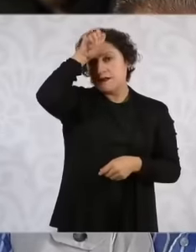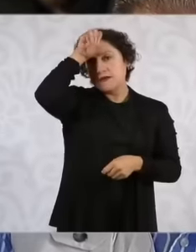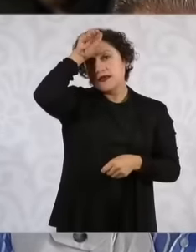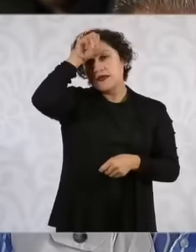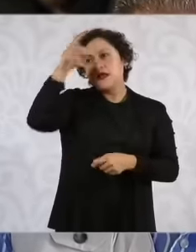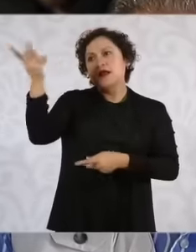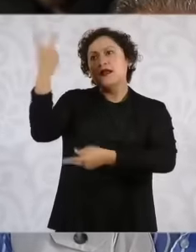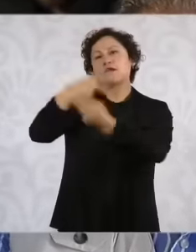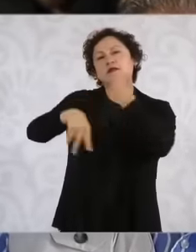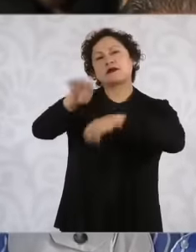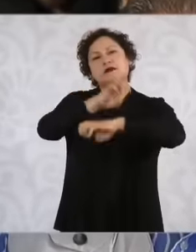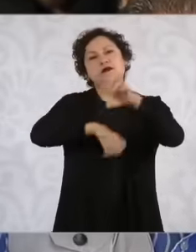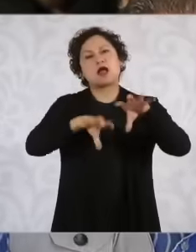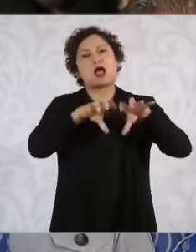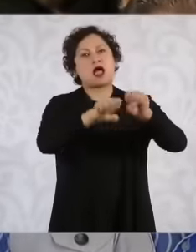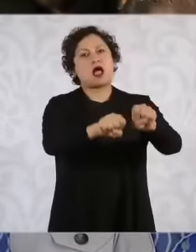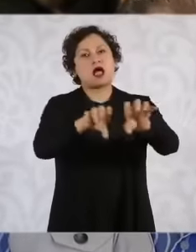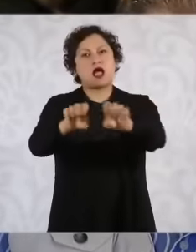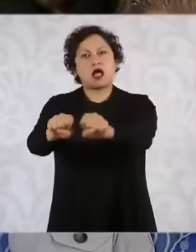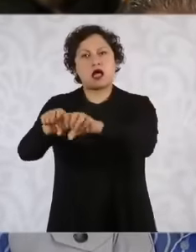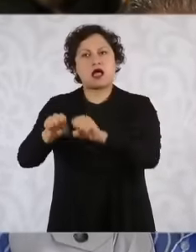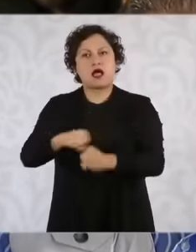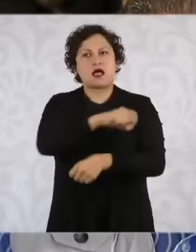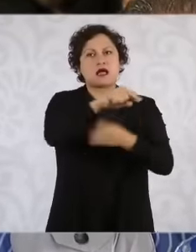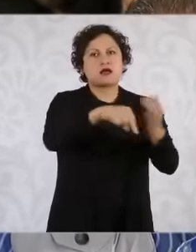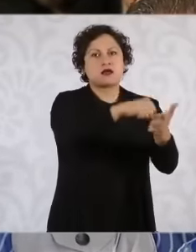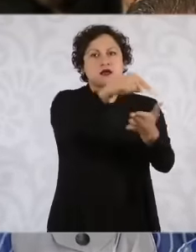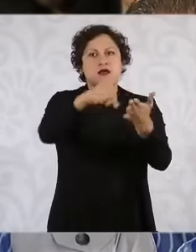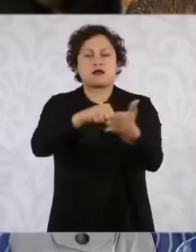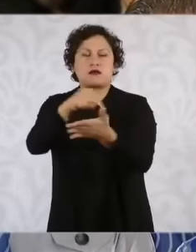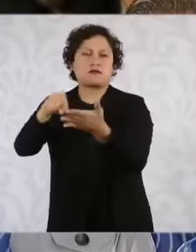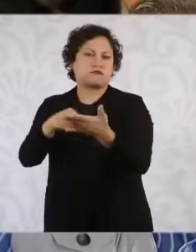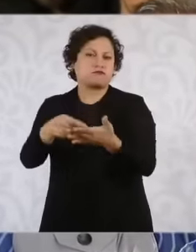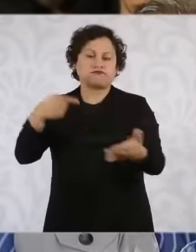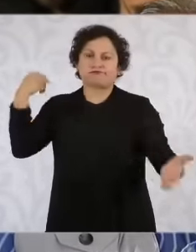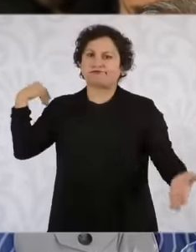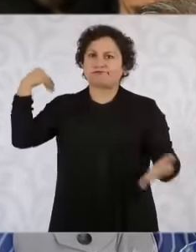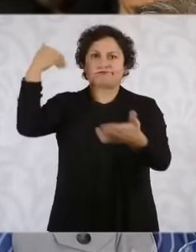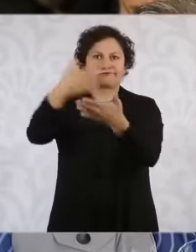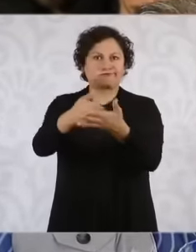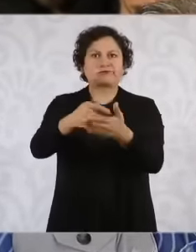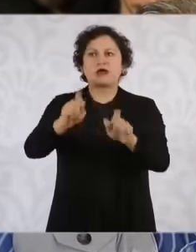it is not from, or in other words, it has always been since they were given the concessions and they were given the